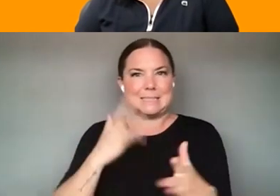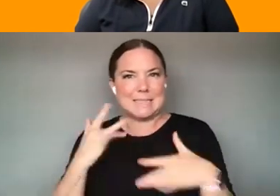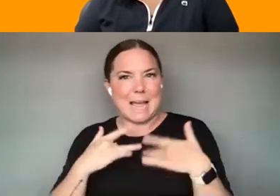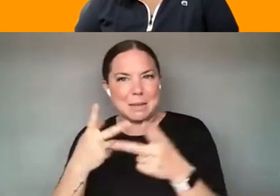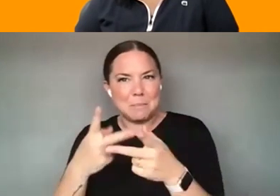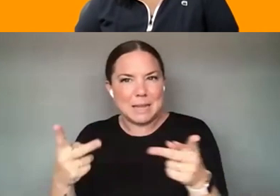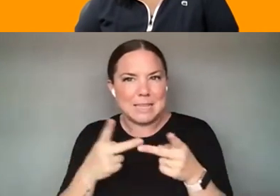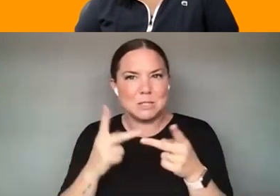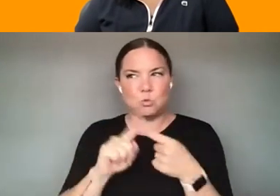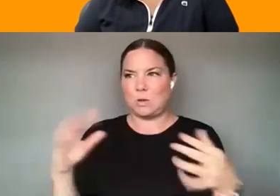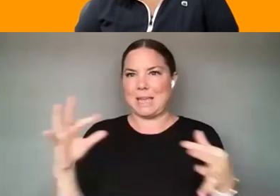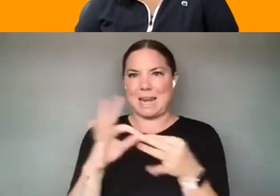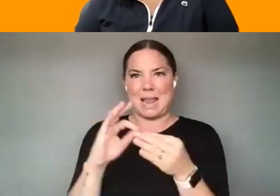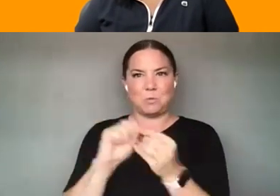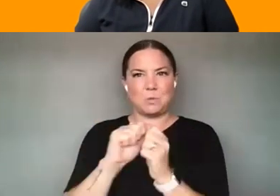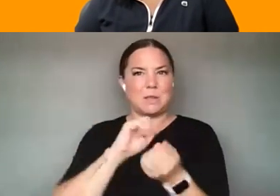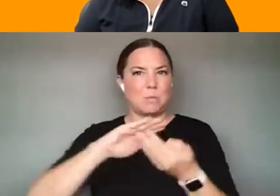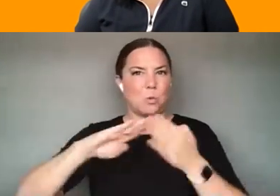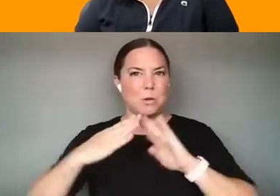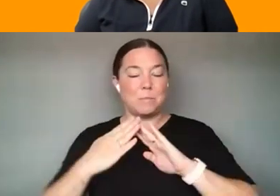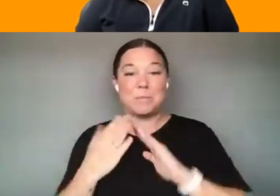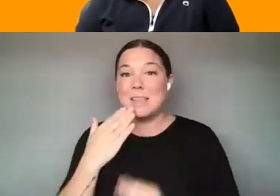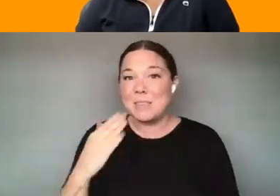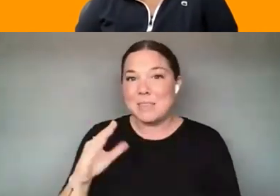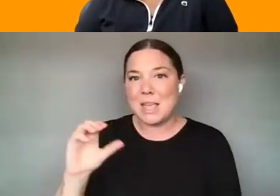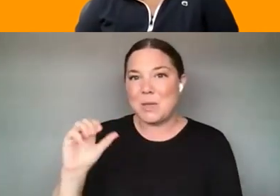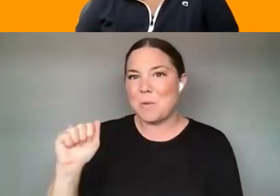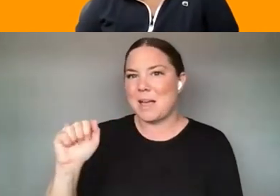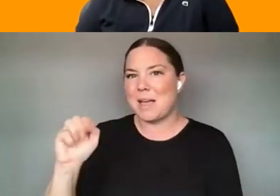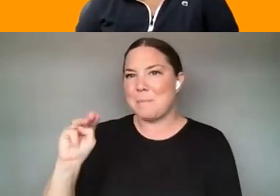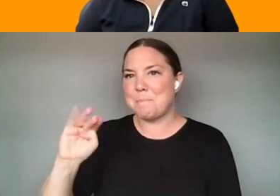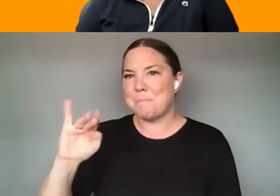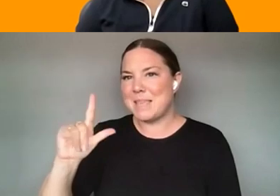THANK YOU STEPHANIE. THANK YOU AMELIA FOR JOINING US. AND WE'RE GOING TO CONTINUE ON TO THE SECOND